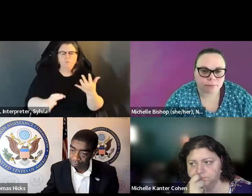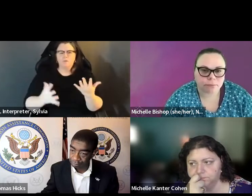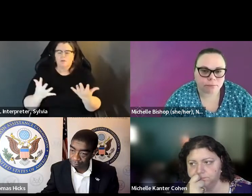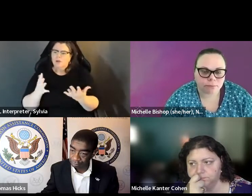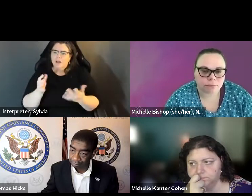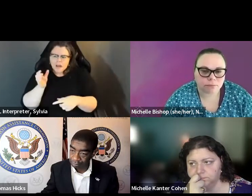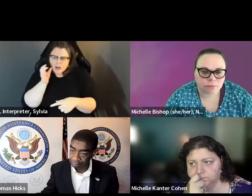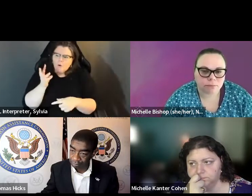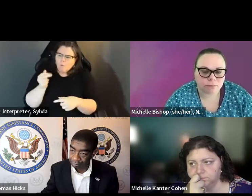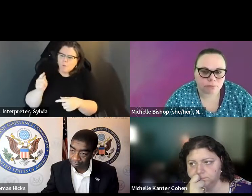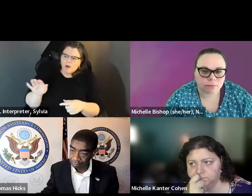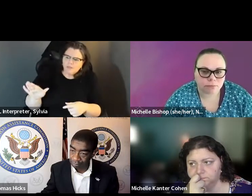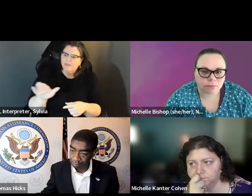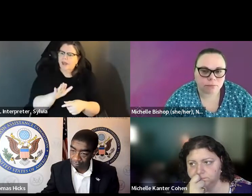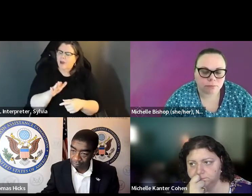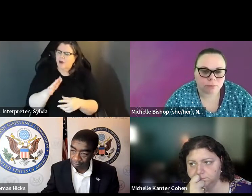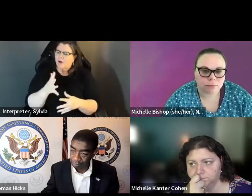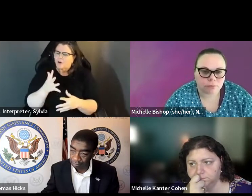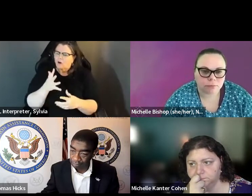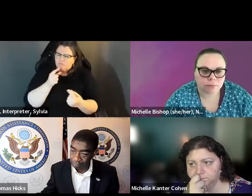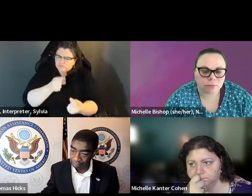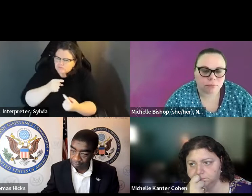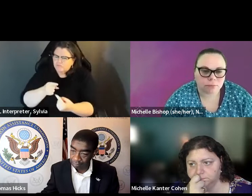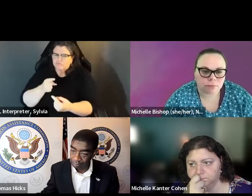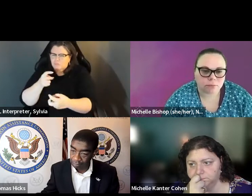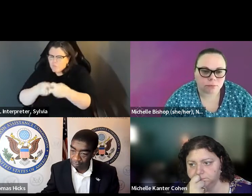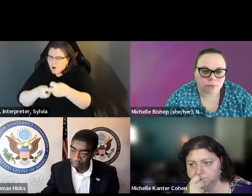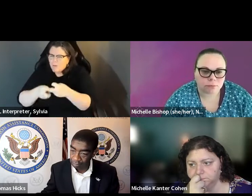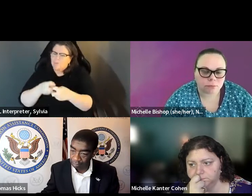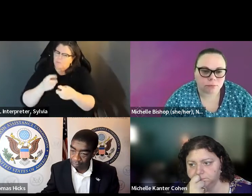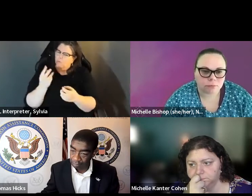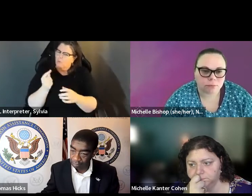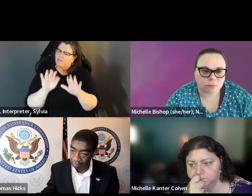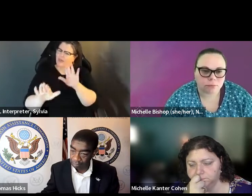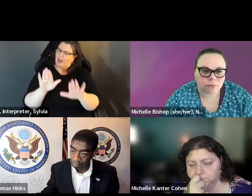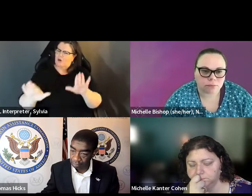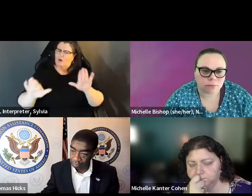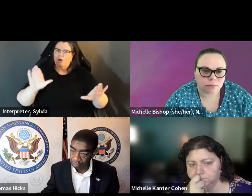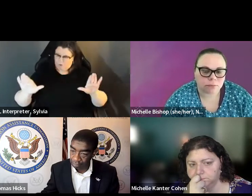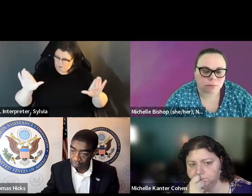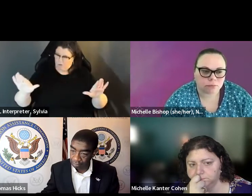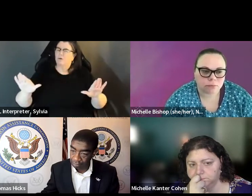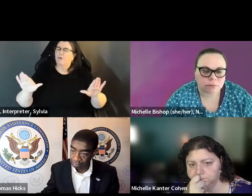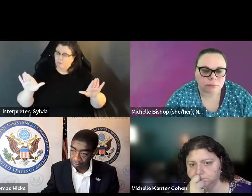I think stories are really important, you know, and that's everybody needs right now is hearing those personal stories to really relate to predicament. relate to predicament -- you know, predicaments of a